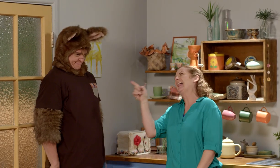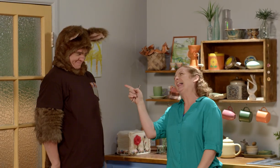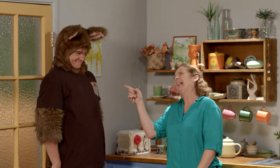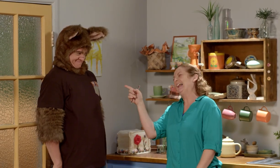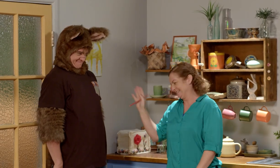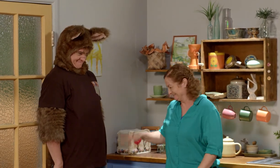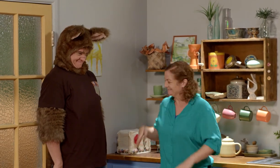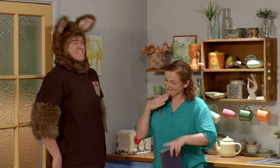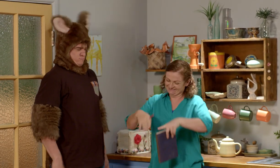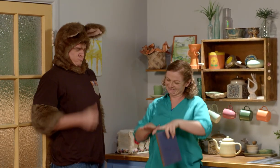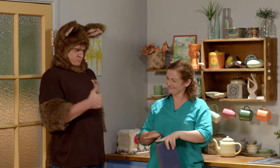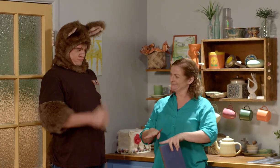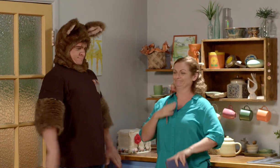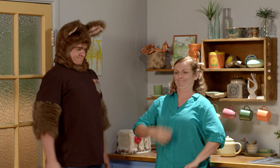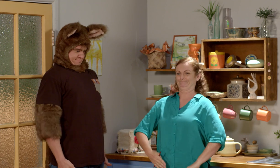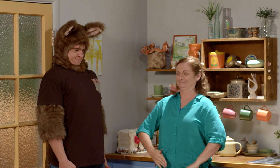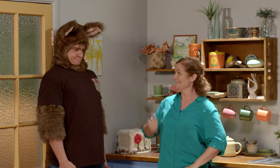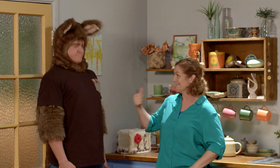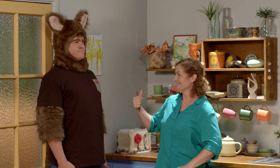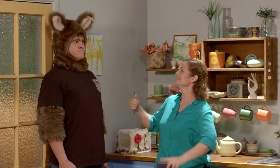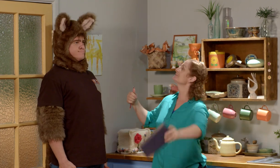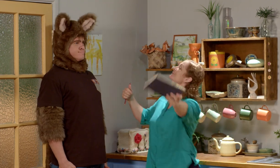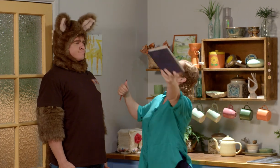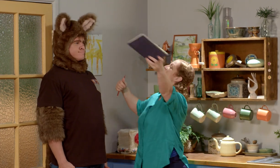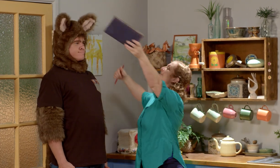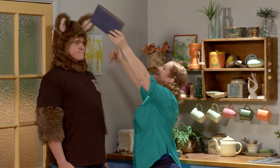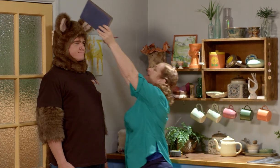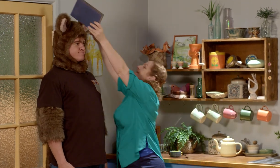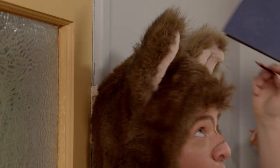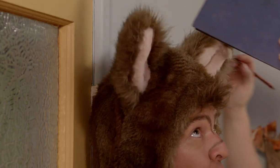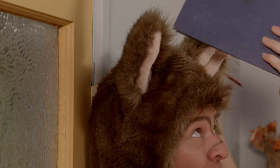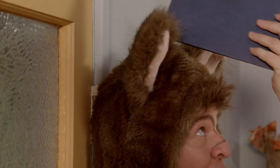flat on the floor please. Stand up nice and straight.